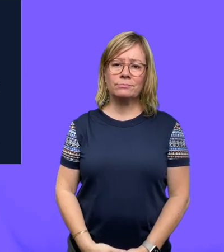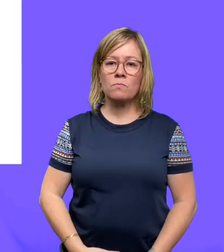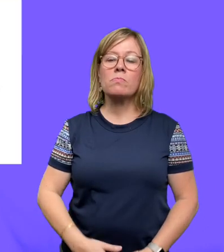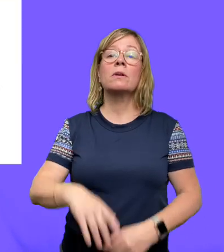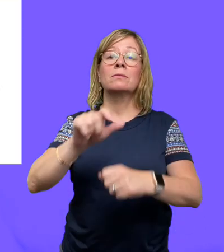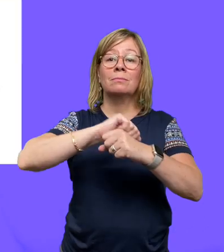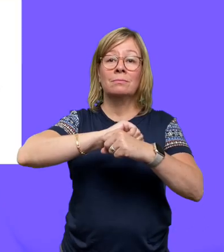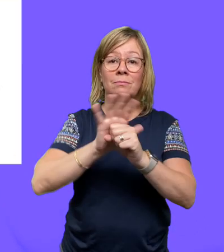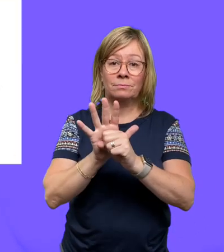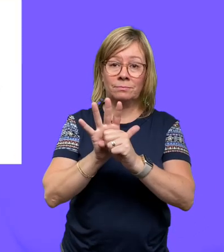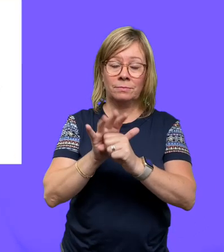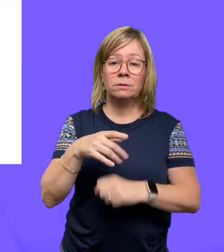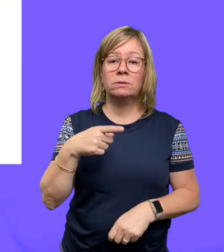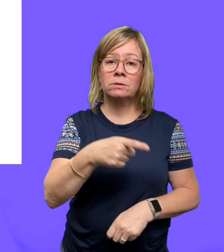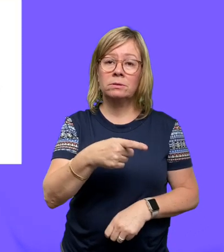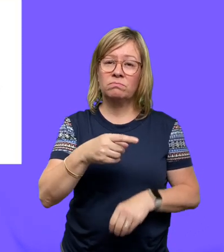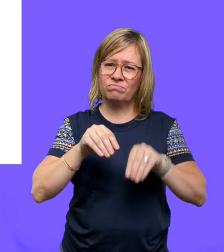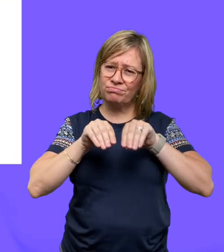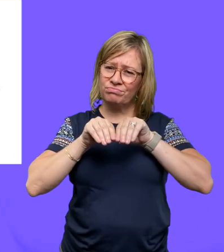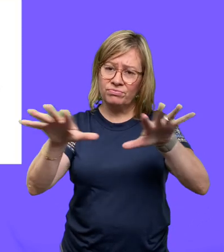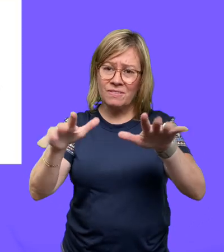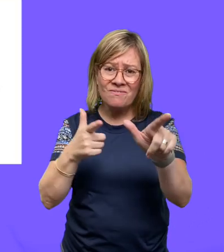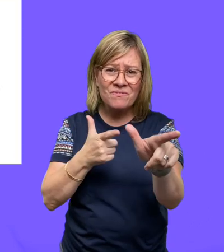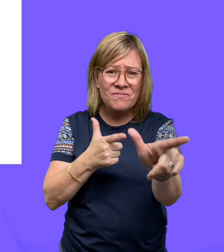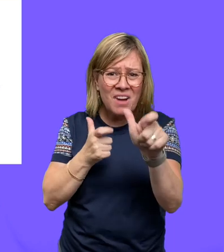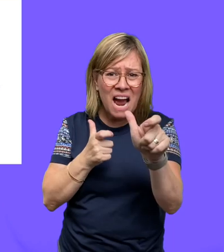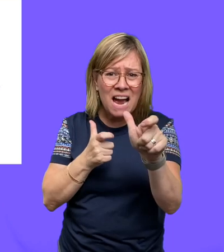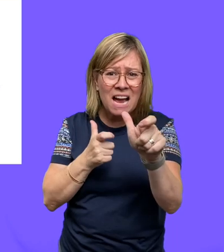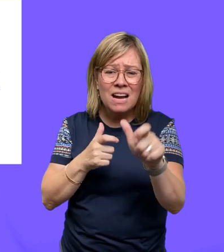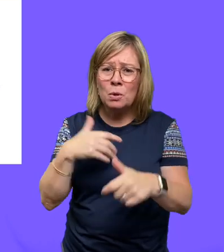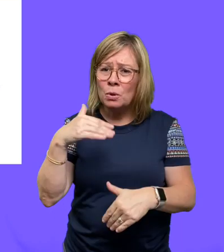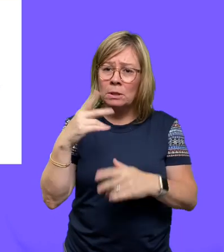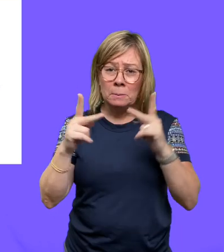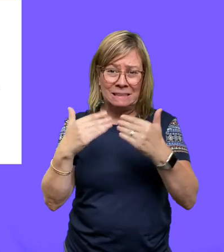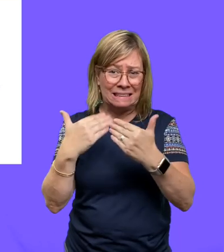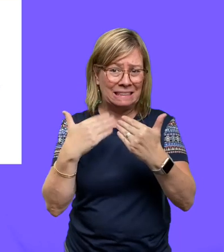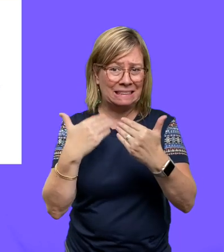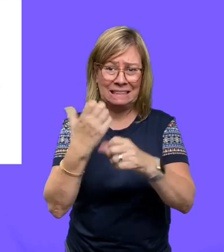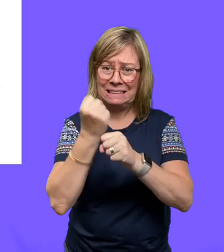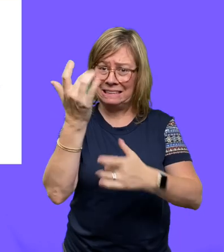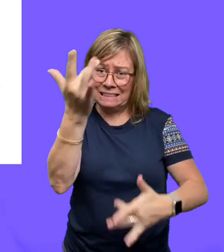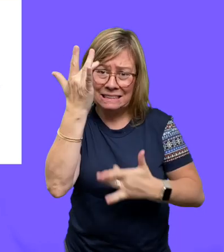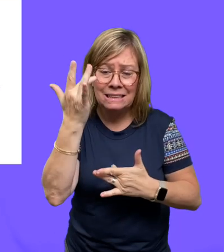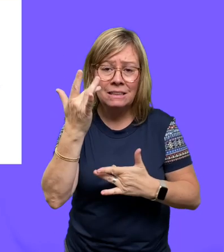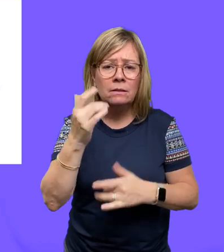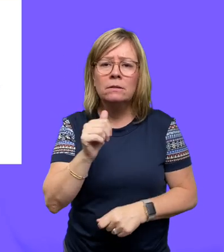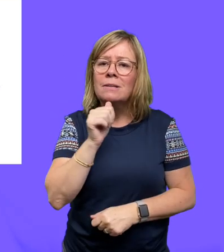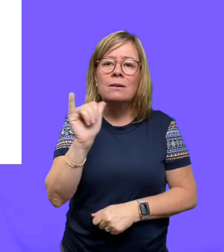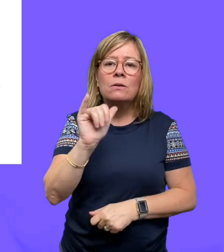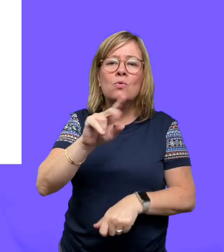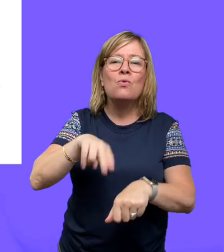Covid-19 is spreading fast, and people are easily infected. It's not like a